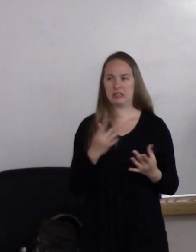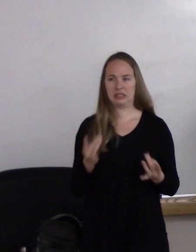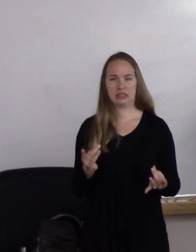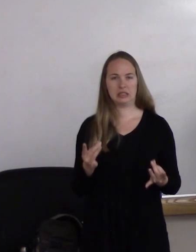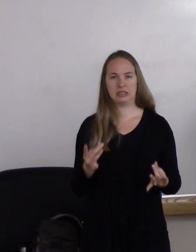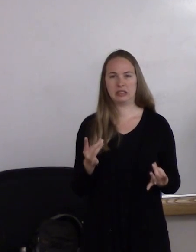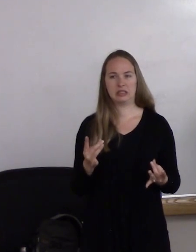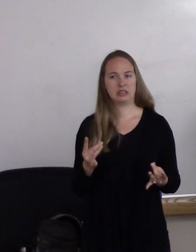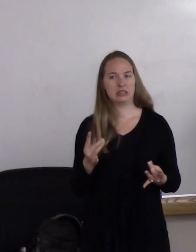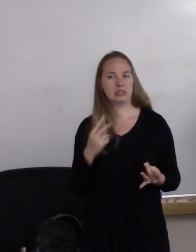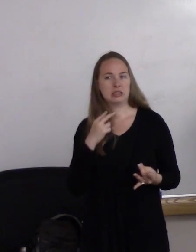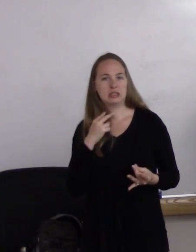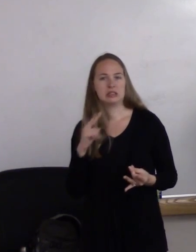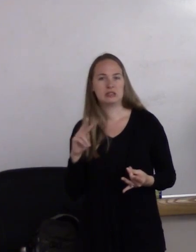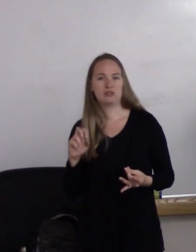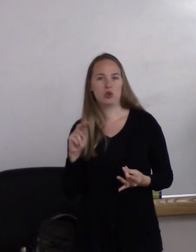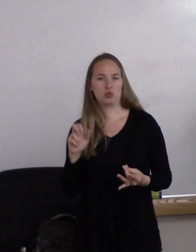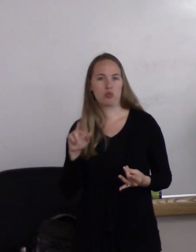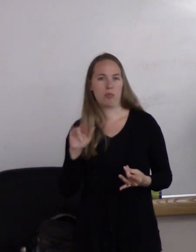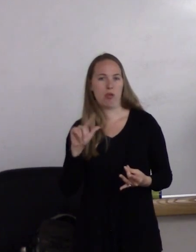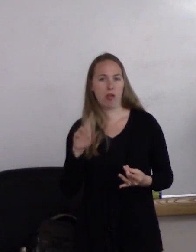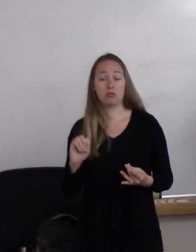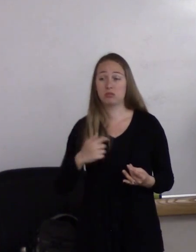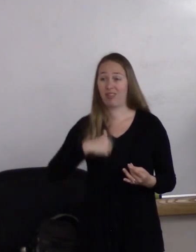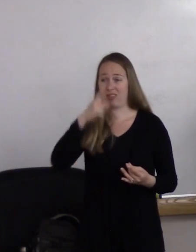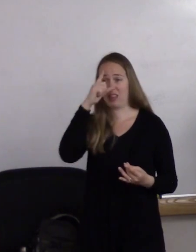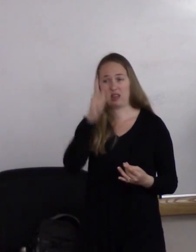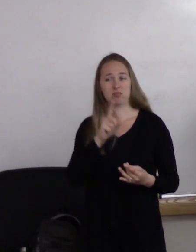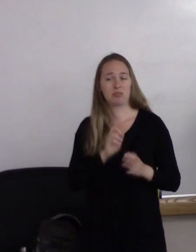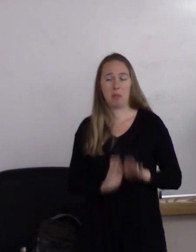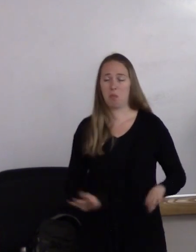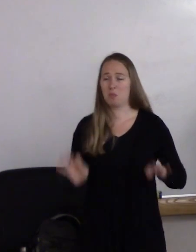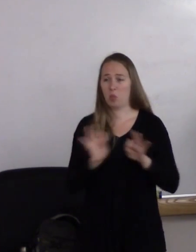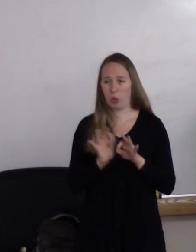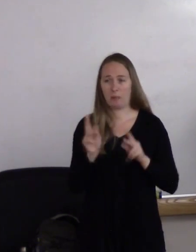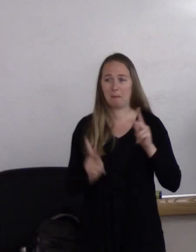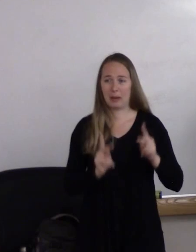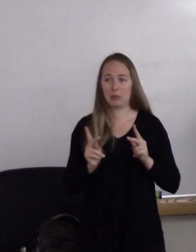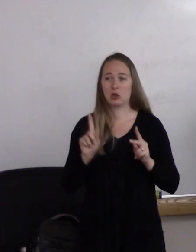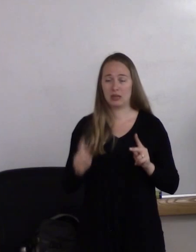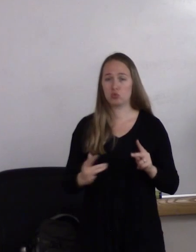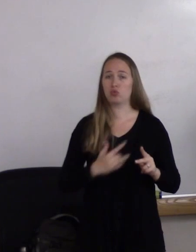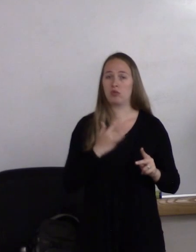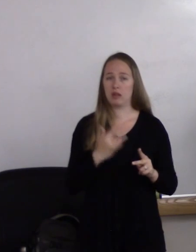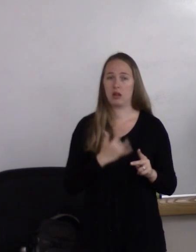And so I think it is really, really important that people feel-- [person clears throat]